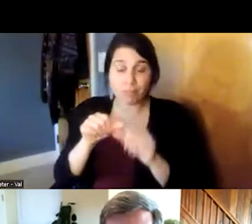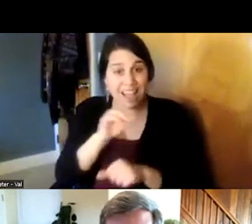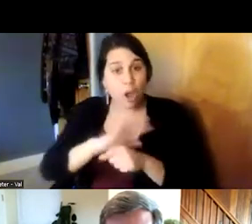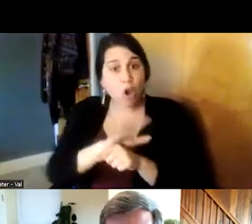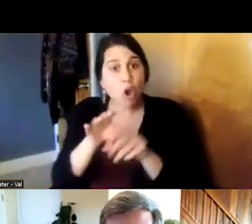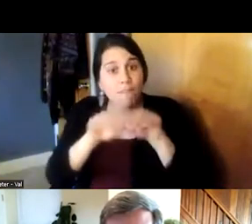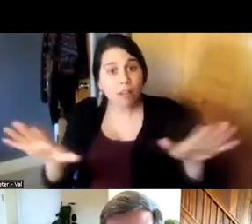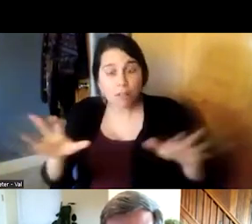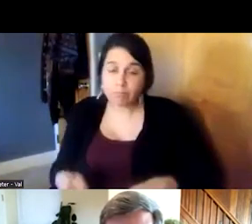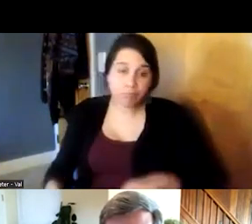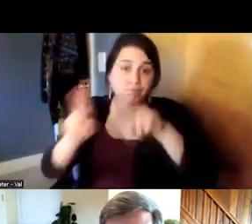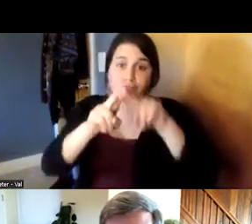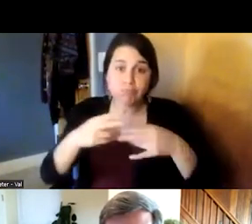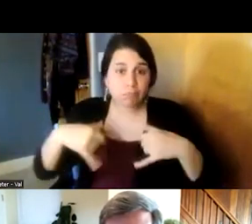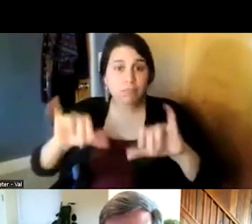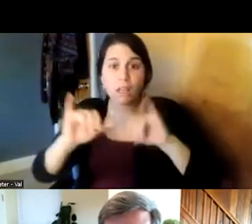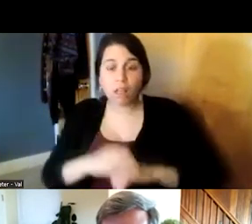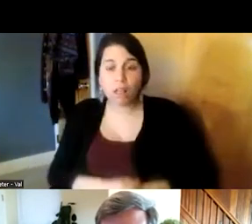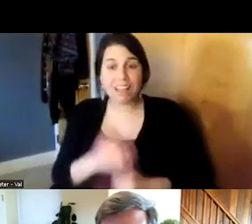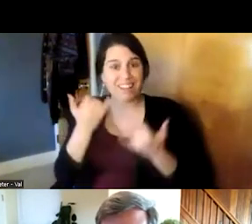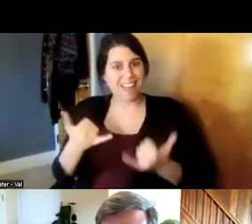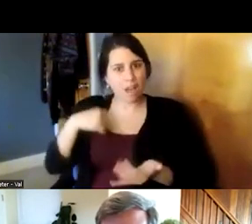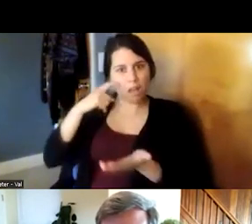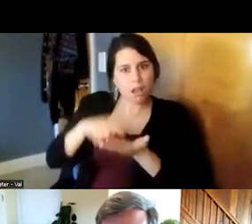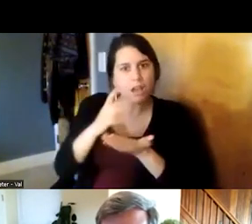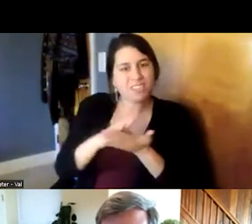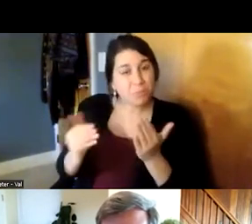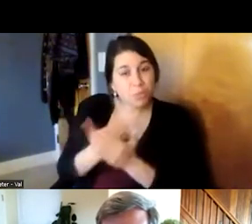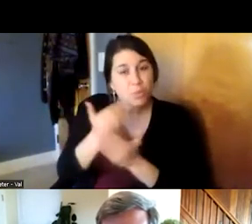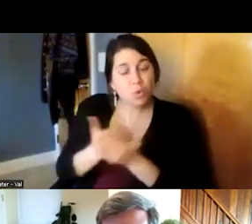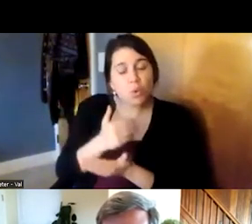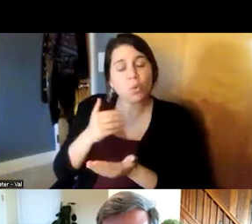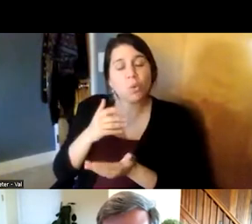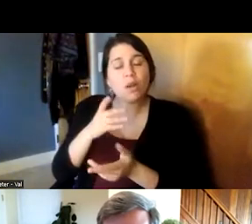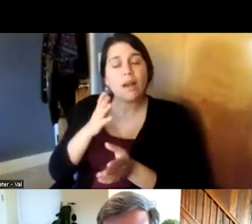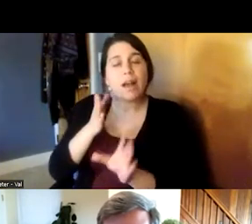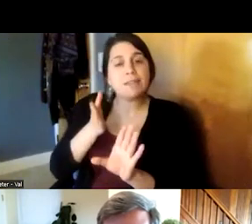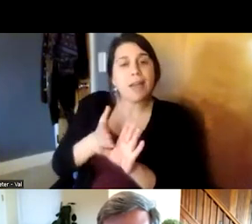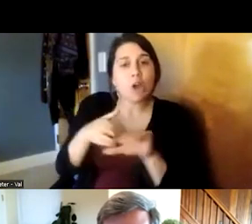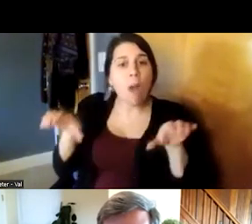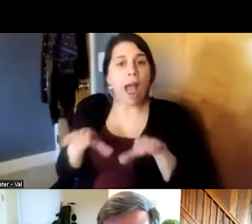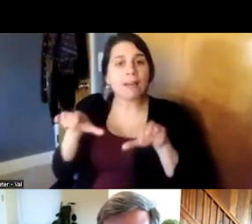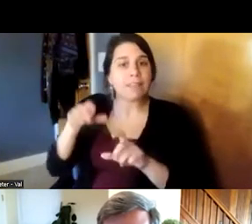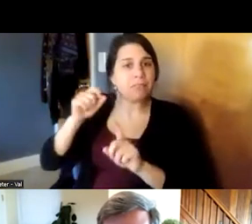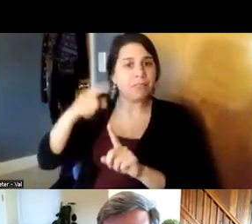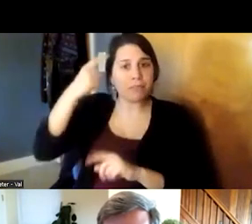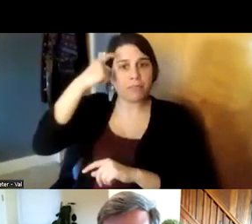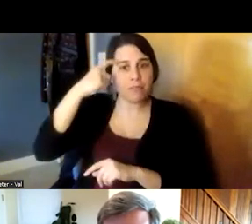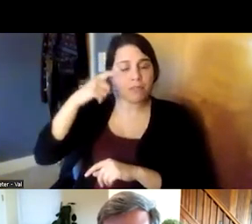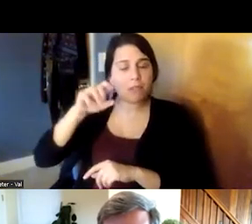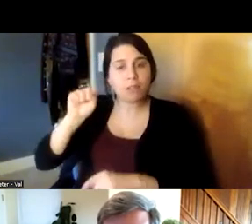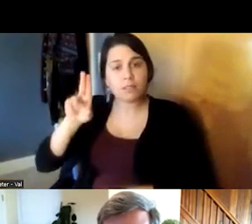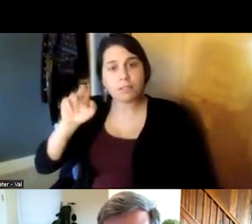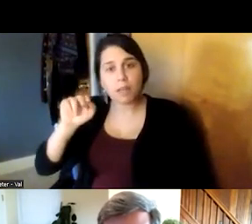we're also seeing uh some novel uh psychoactive substances and also some synthetic opioids and